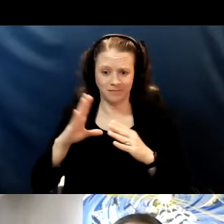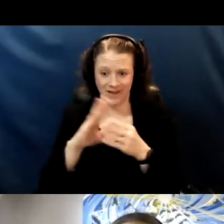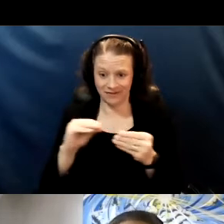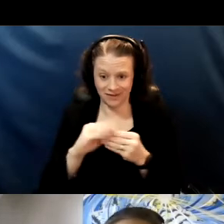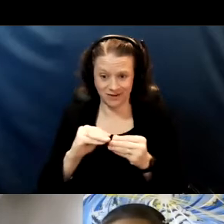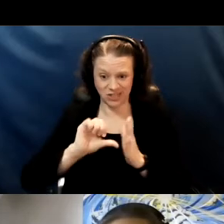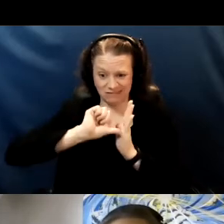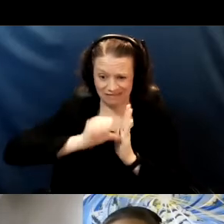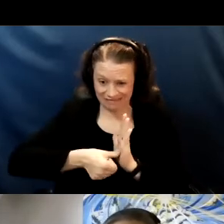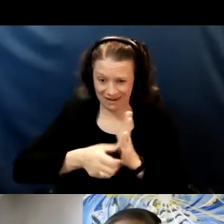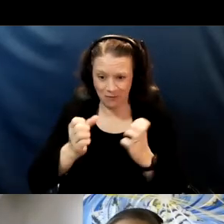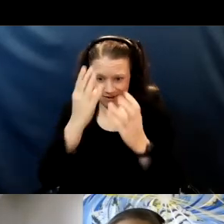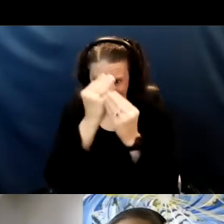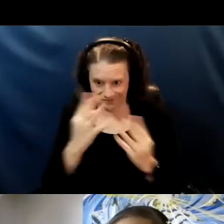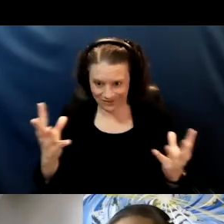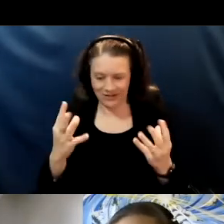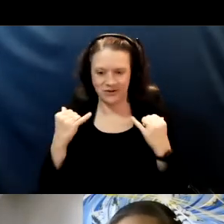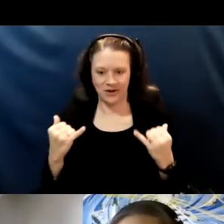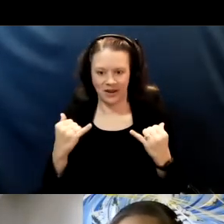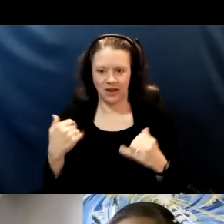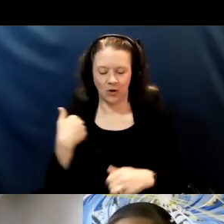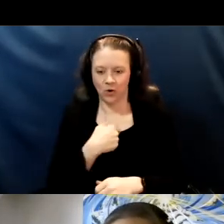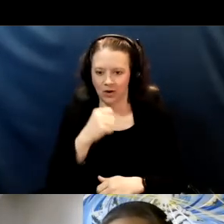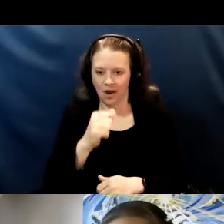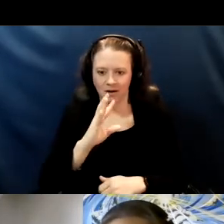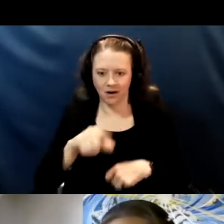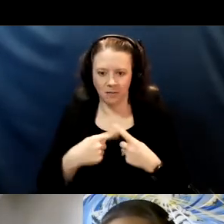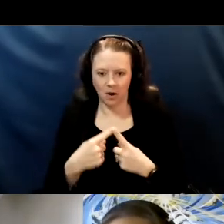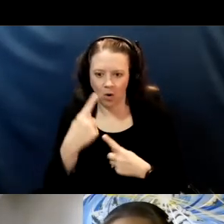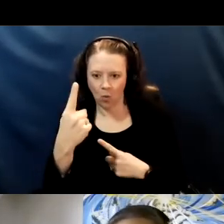we are not talking about one layer of protection,